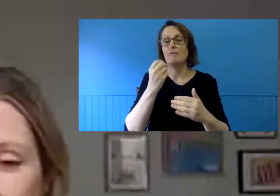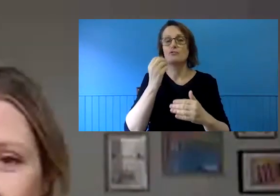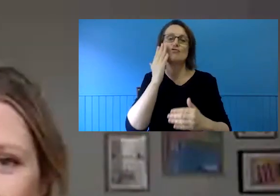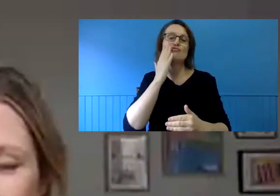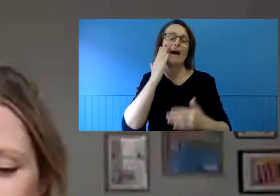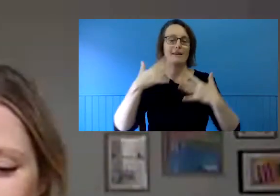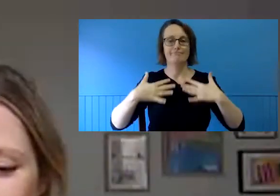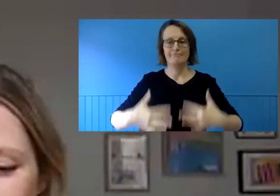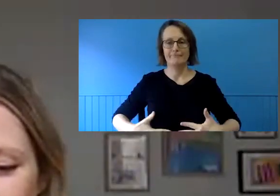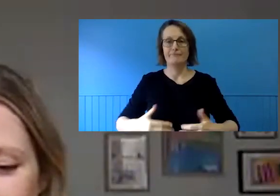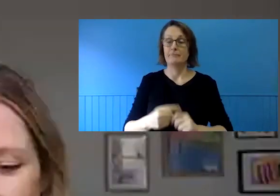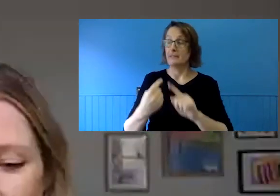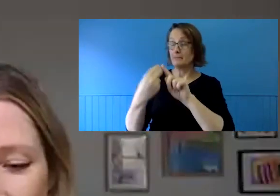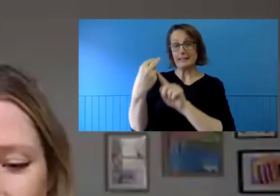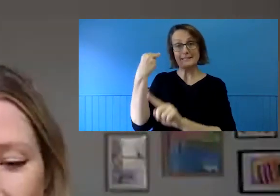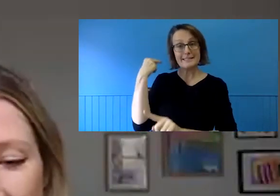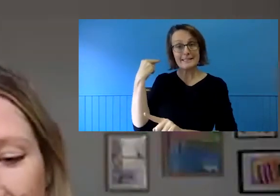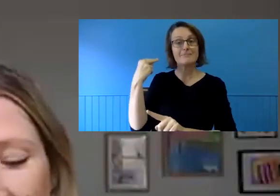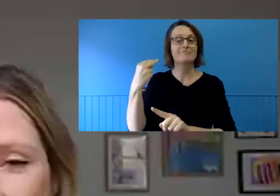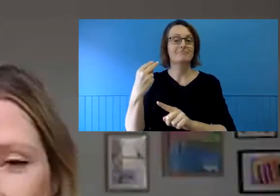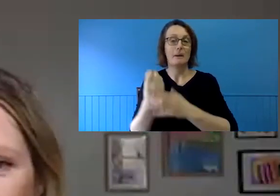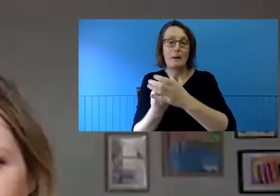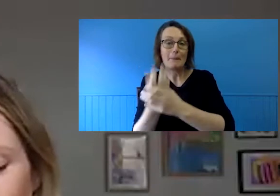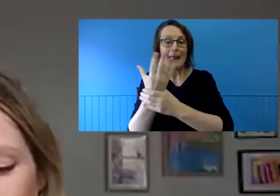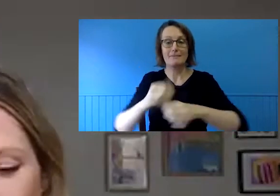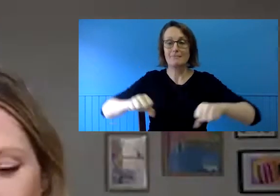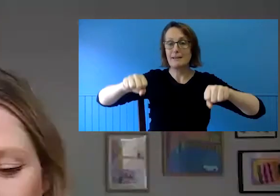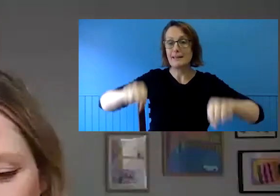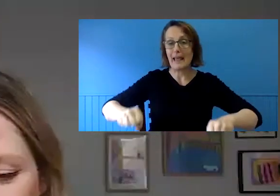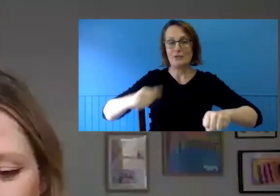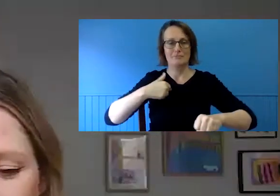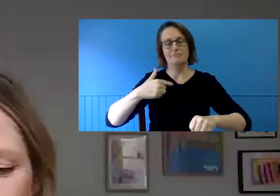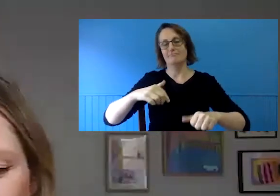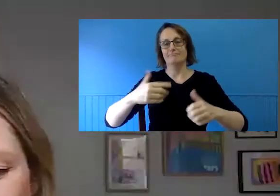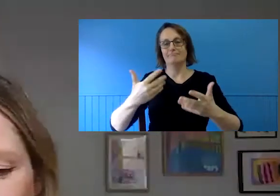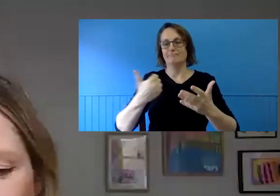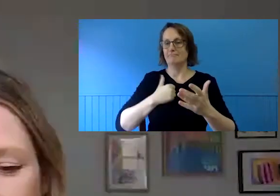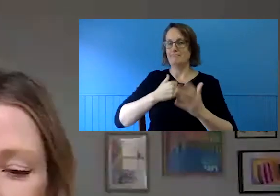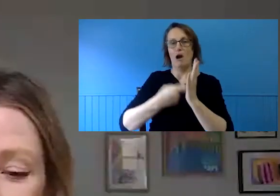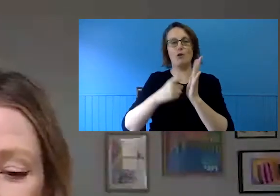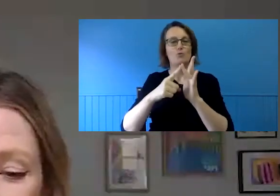In the back room you can see some plants and photos